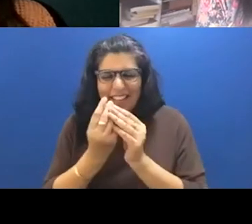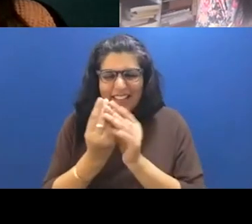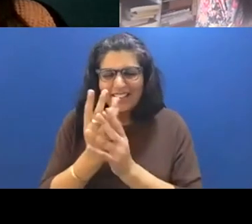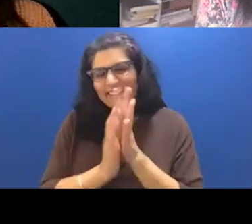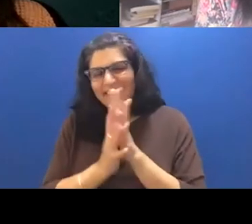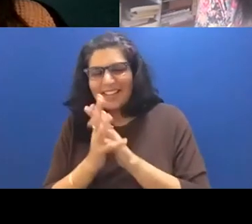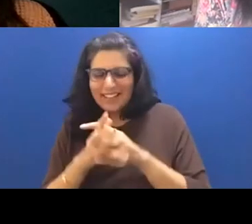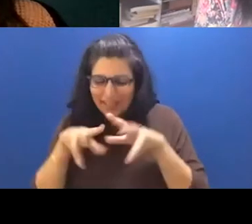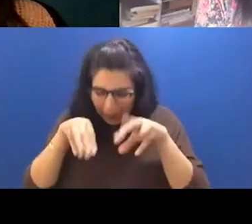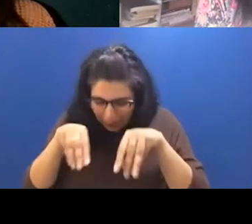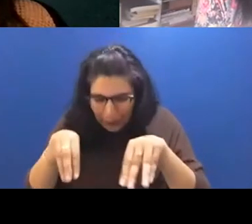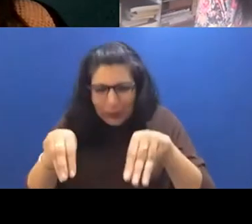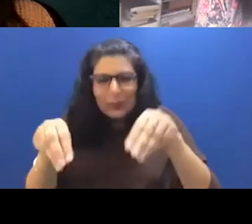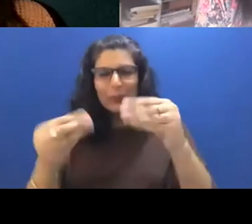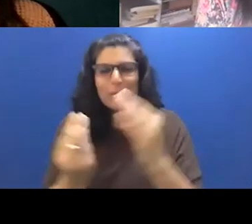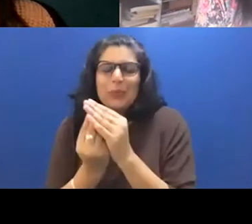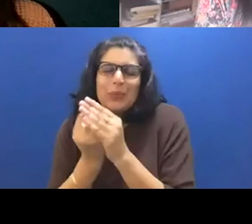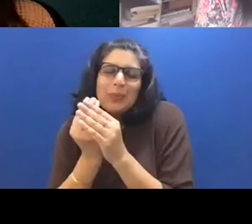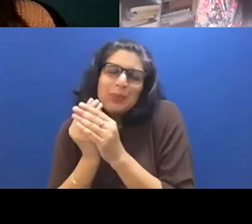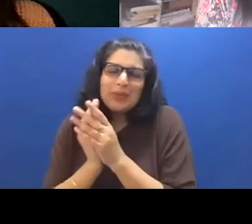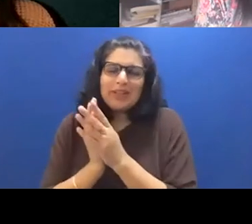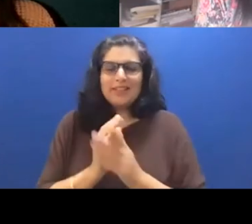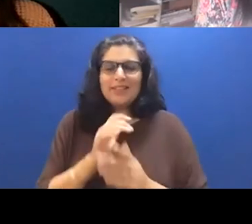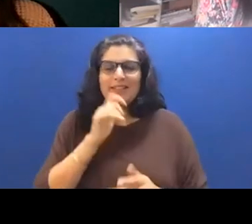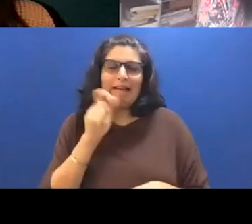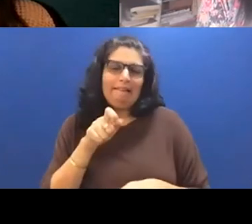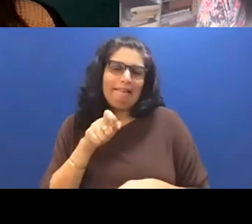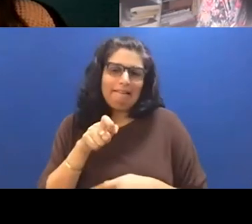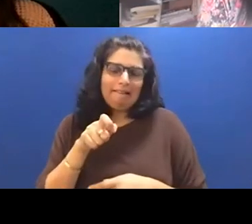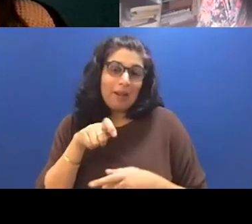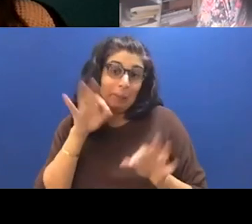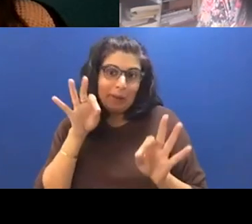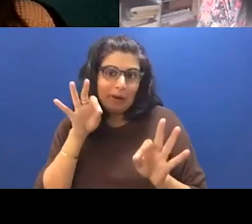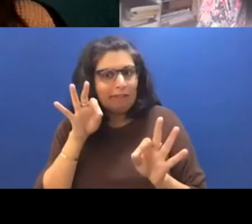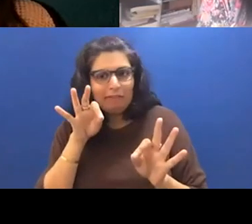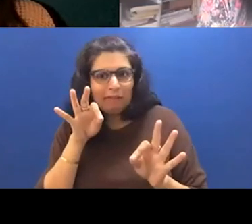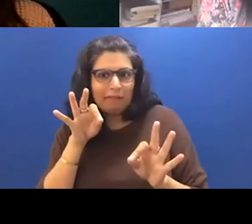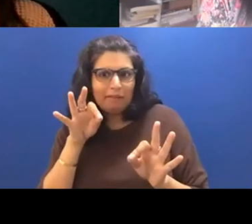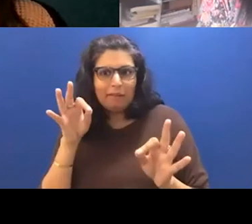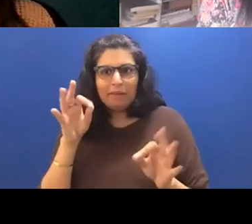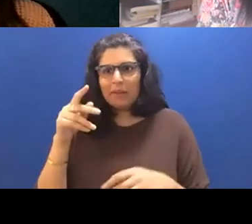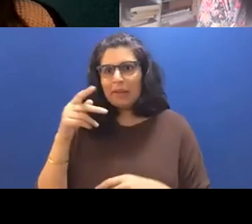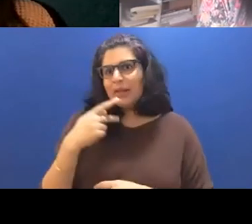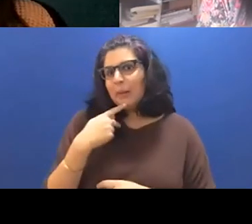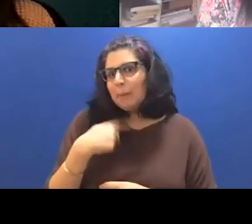planting these things that weren't necessarily like perfect and pink, you know, the way that